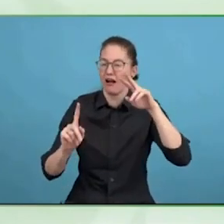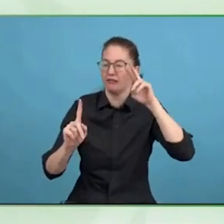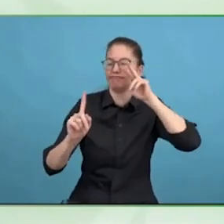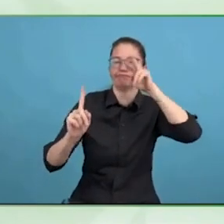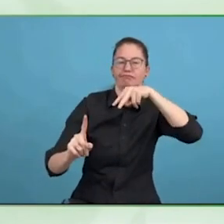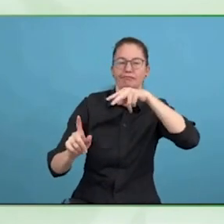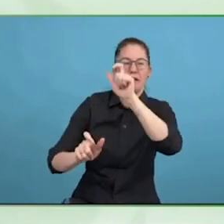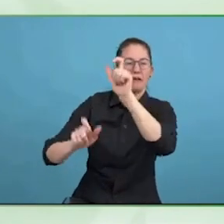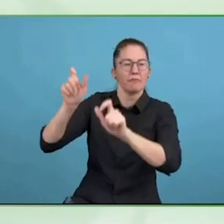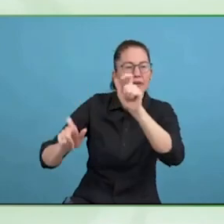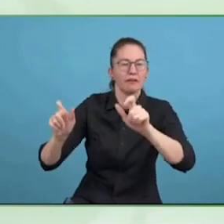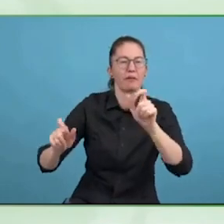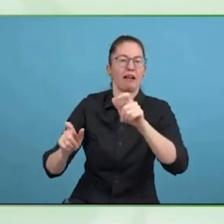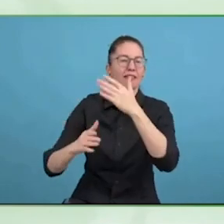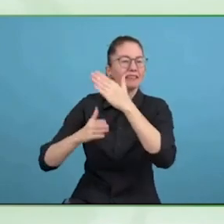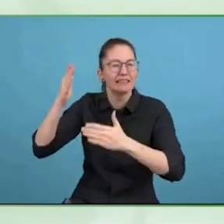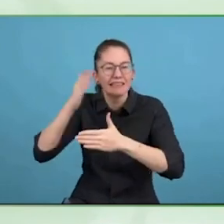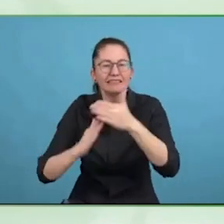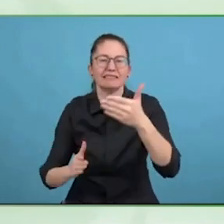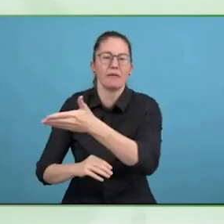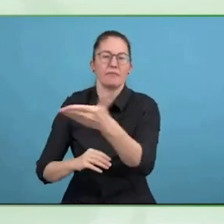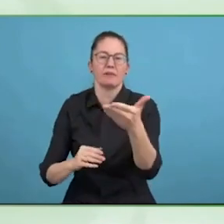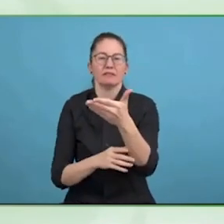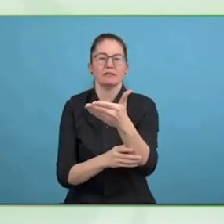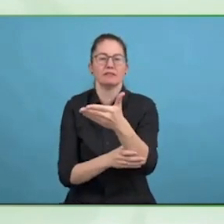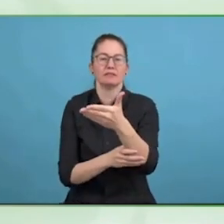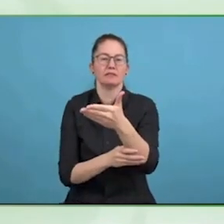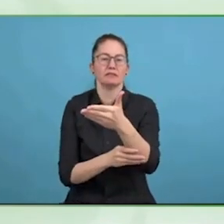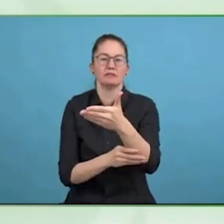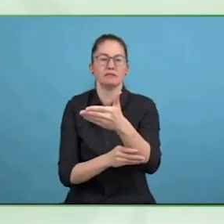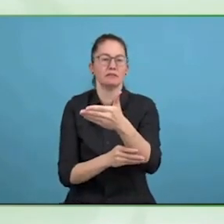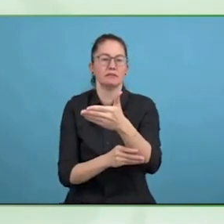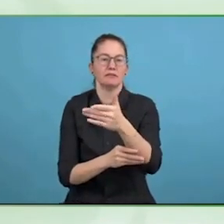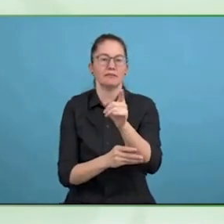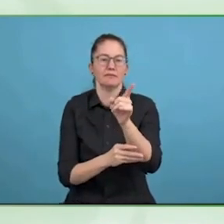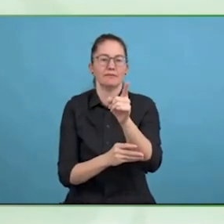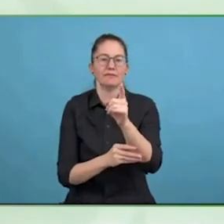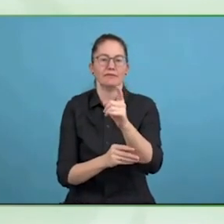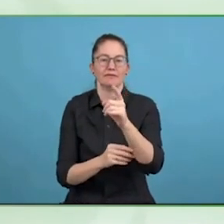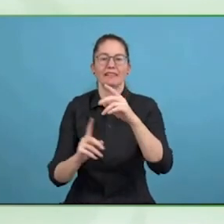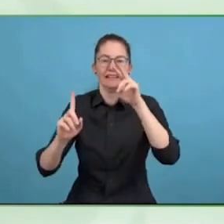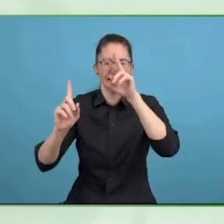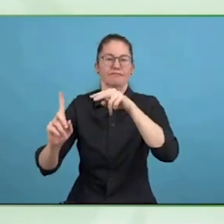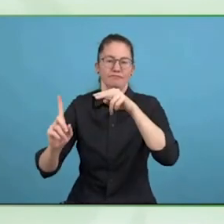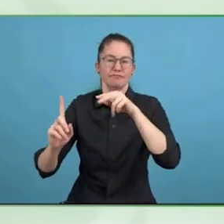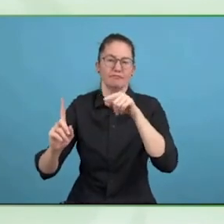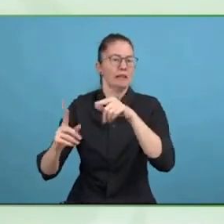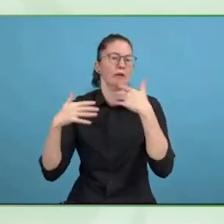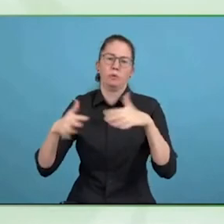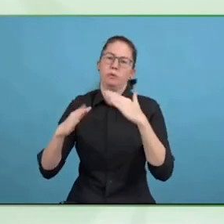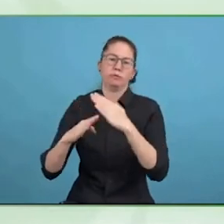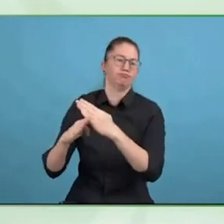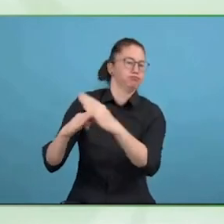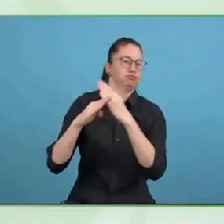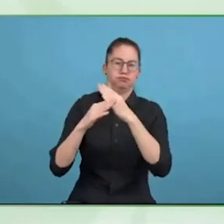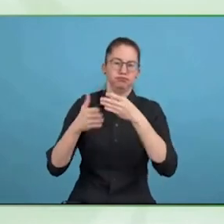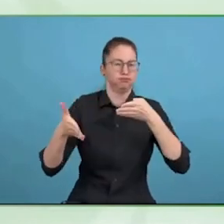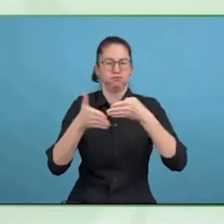We have been presenting the results of the global report, which is a WHO publication, with contributions from GAATO.